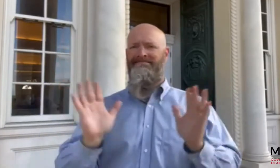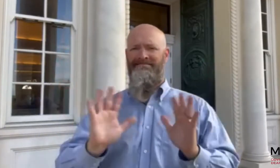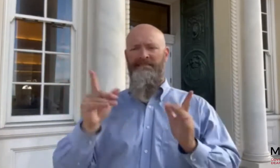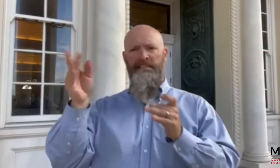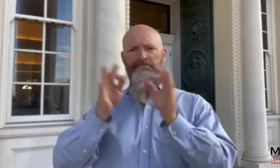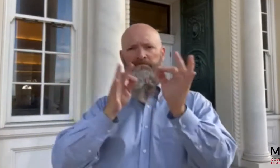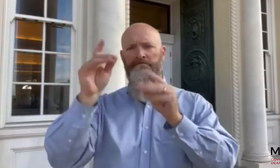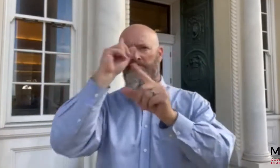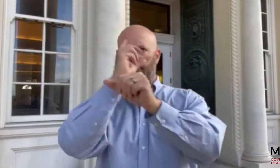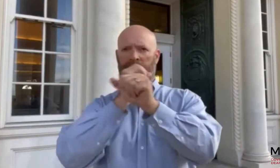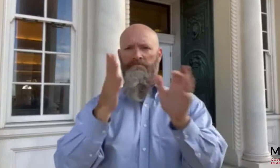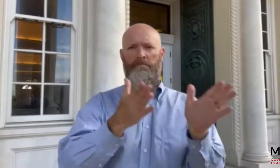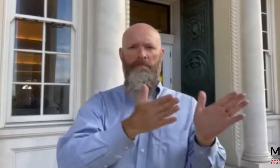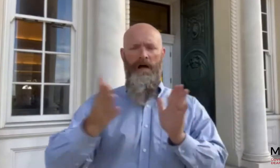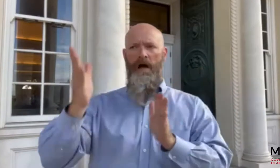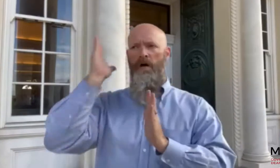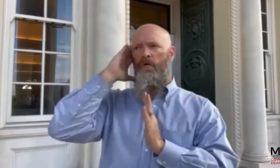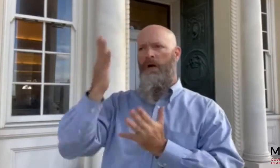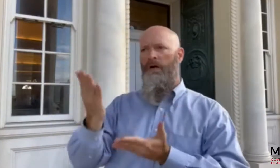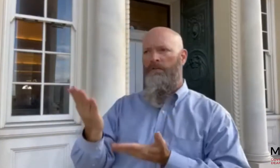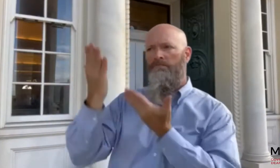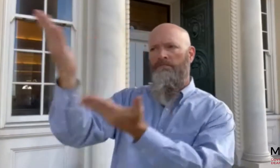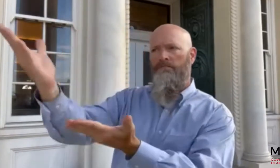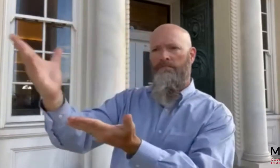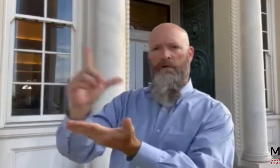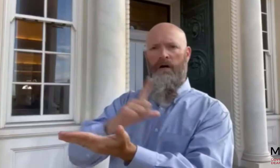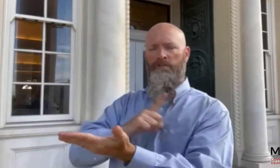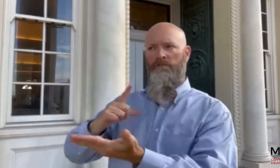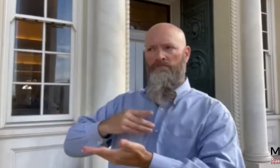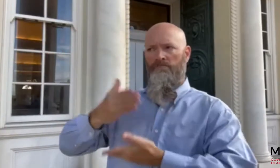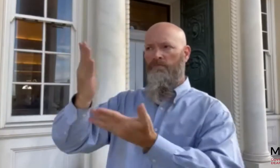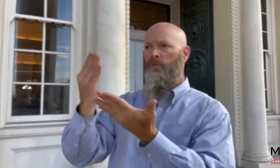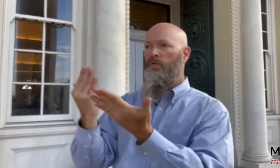Governor Hogan announced his five point plan